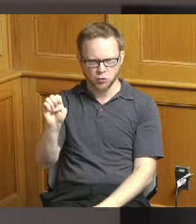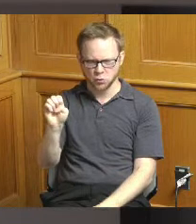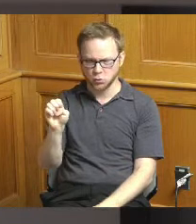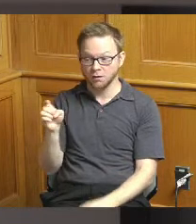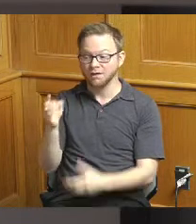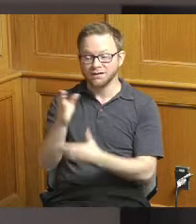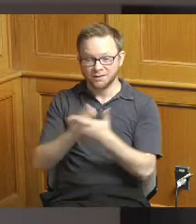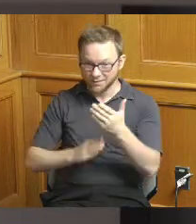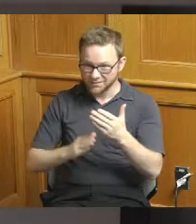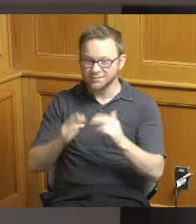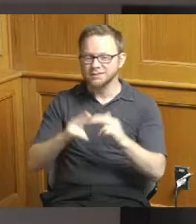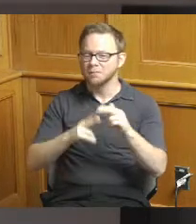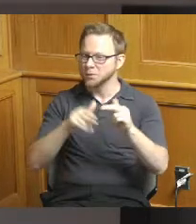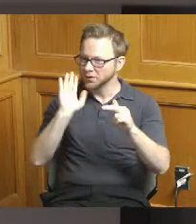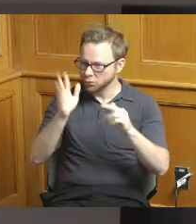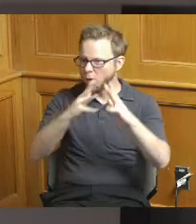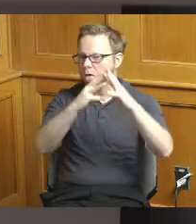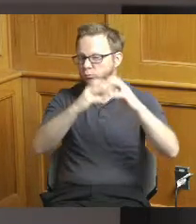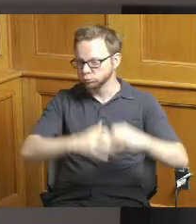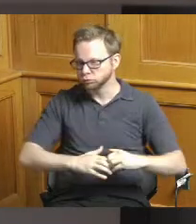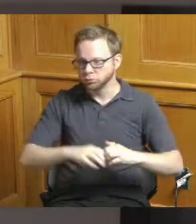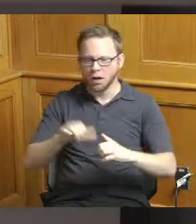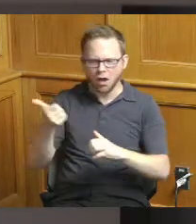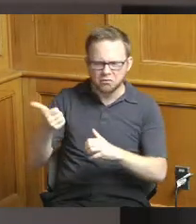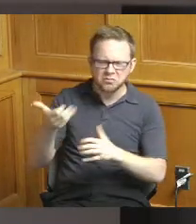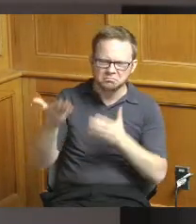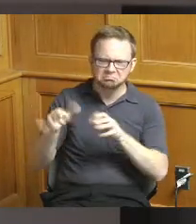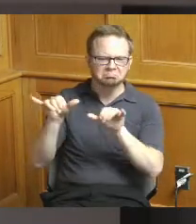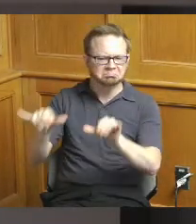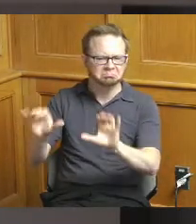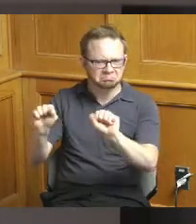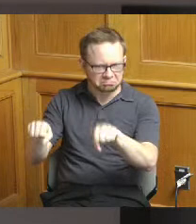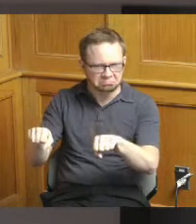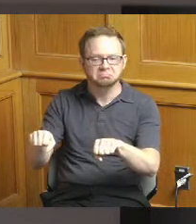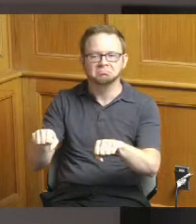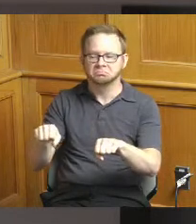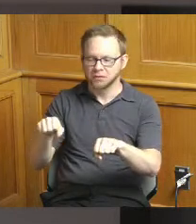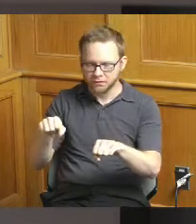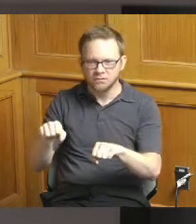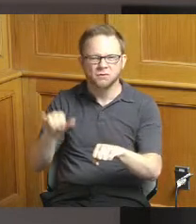come down others might stay this funding may go towards partial demolition on this site